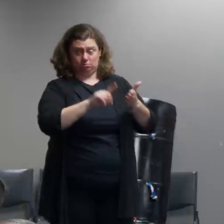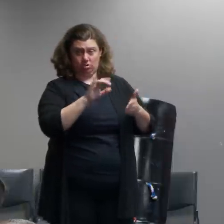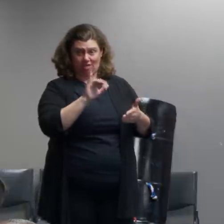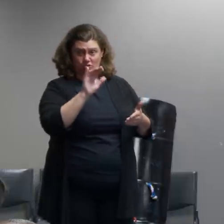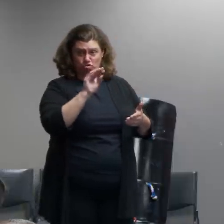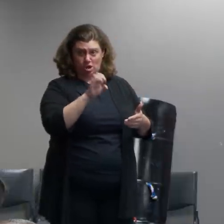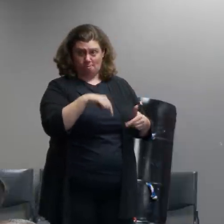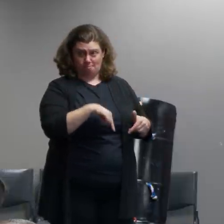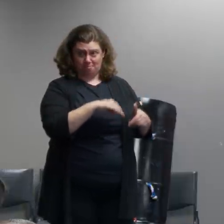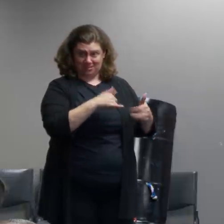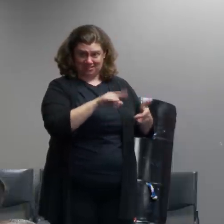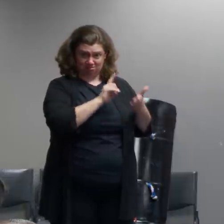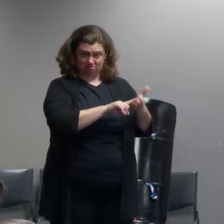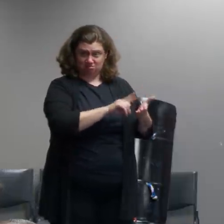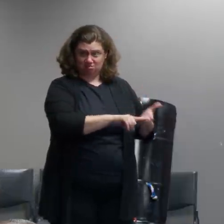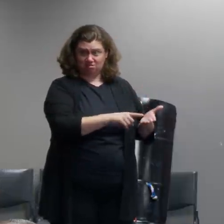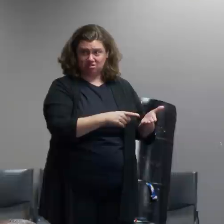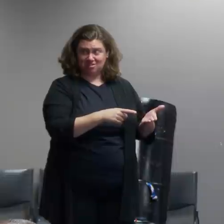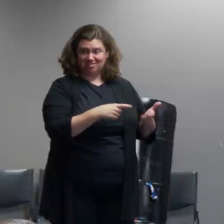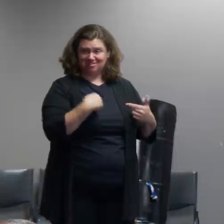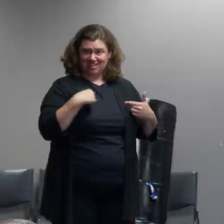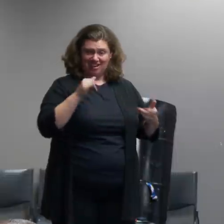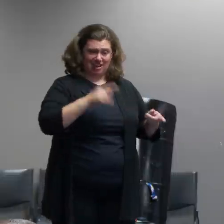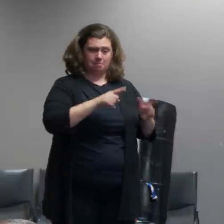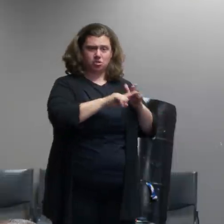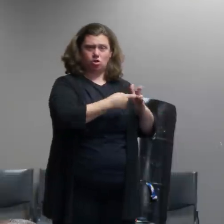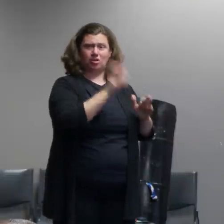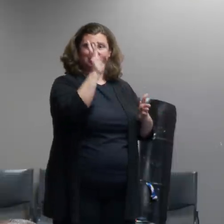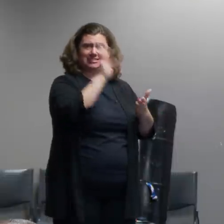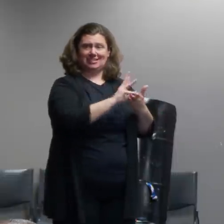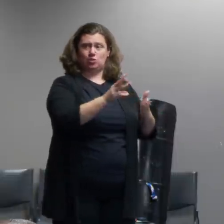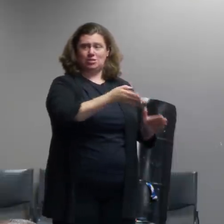last six weeks uh related to this